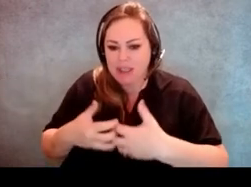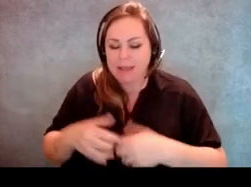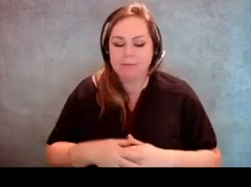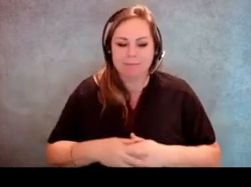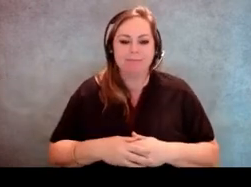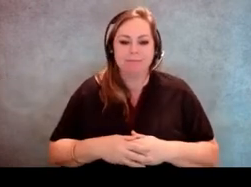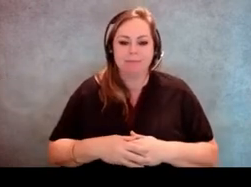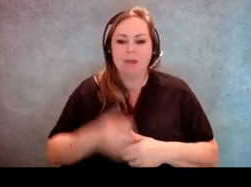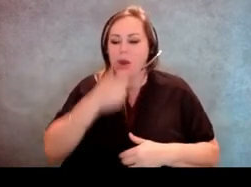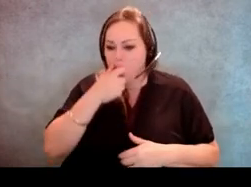So there is that.